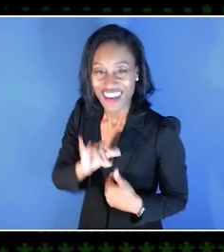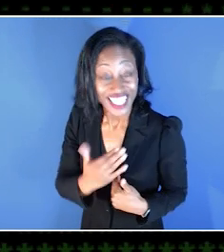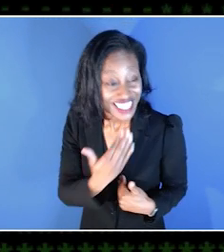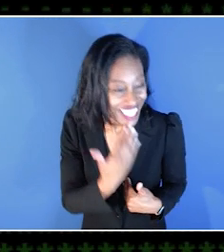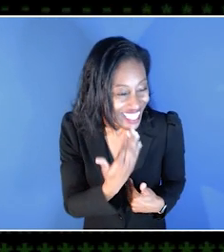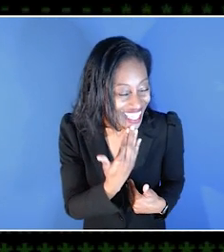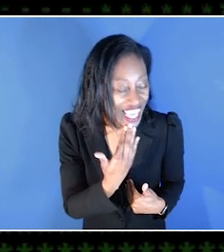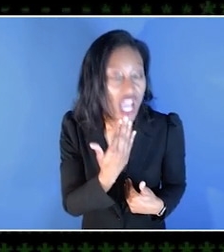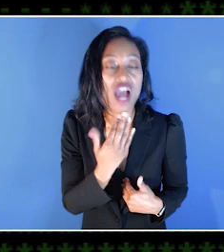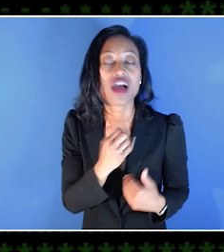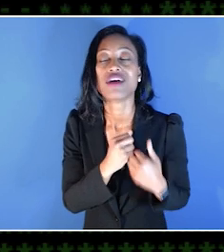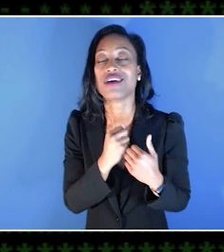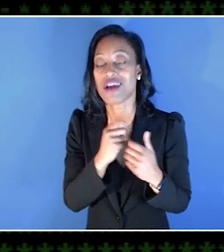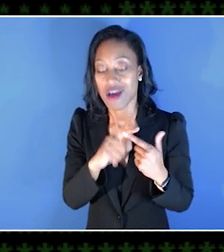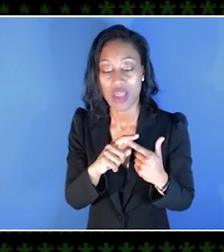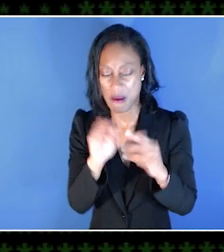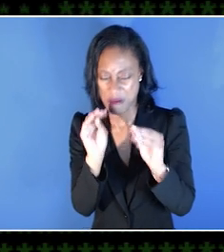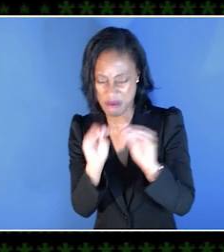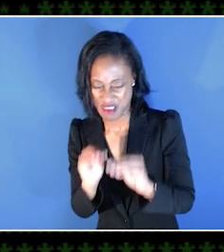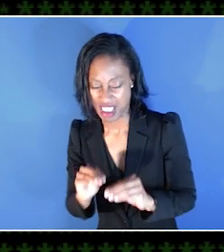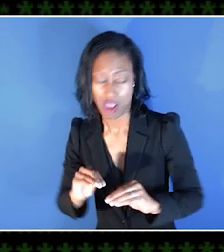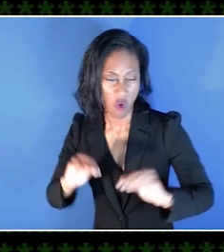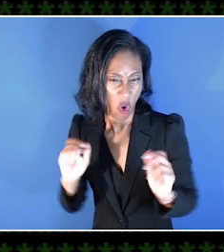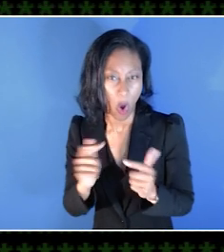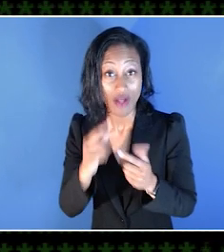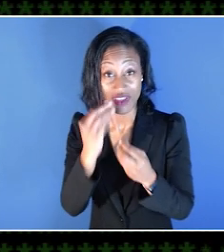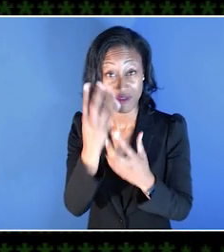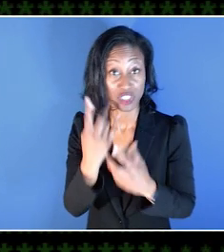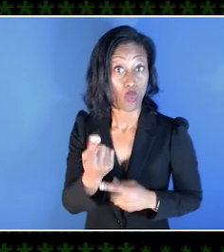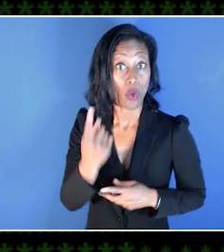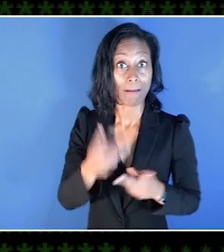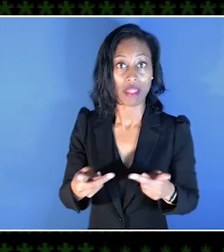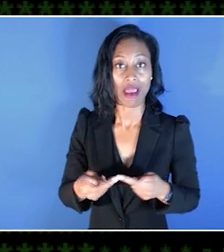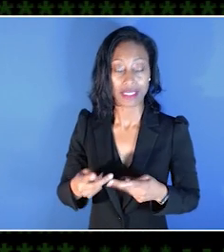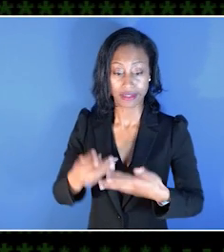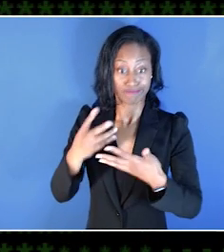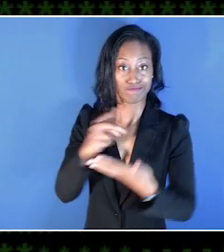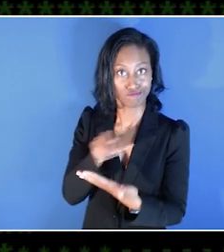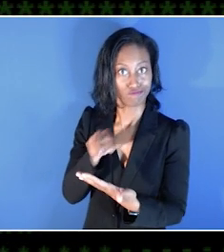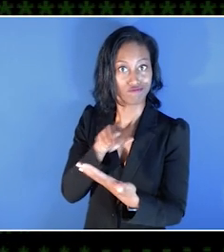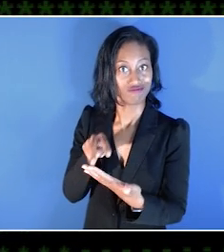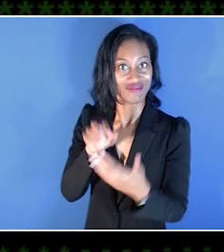They helped us so much on, like getting all the information in one place. I love that. I absolutely love that.